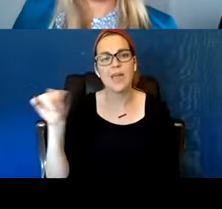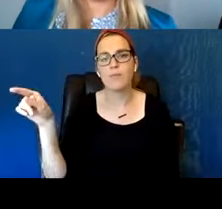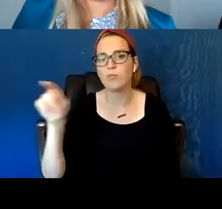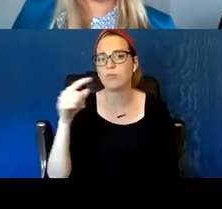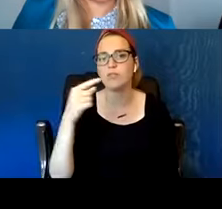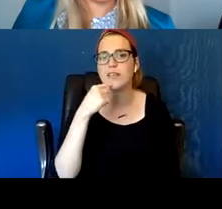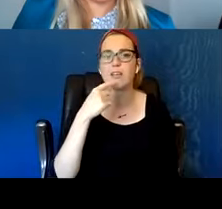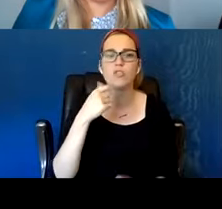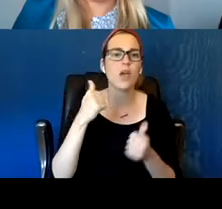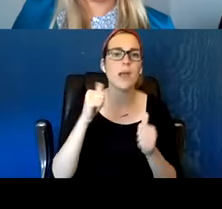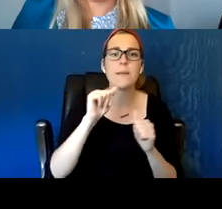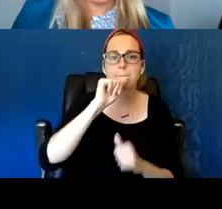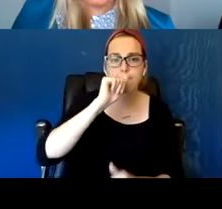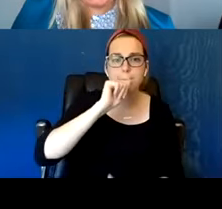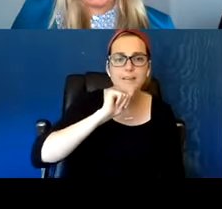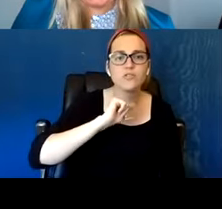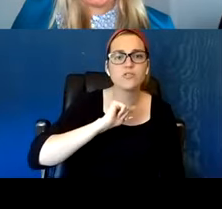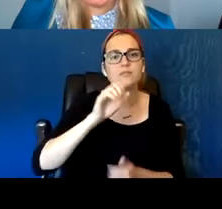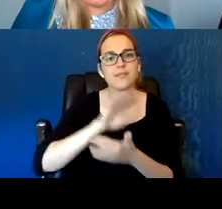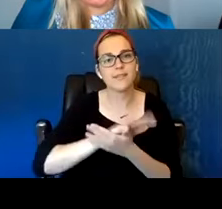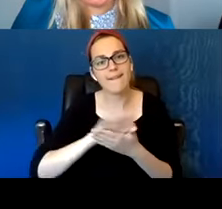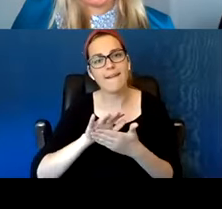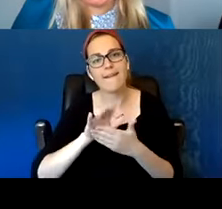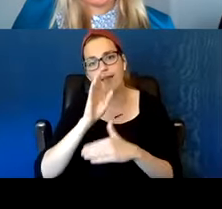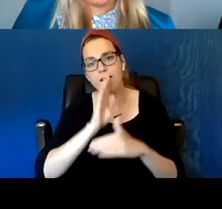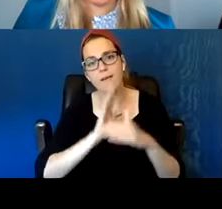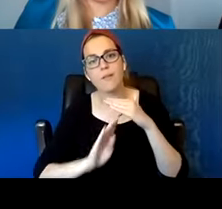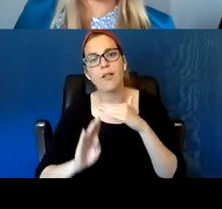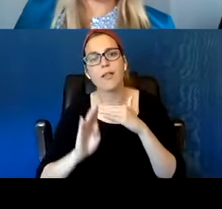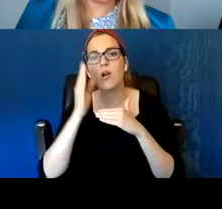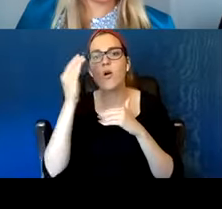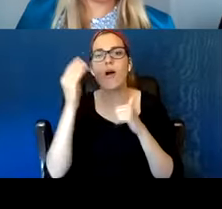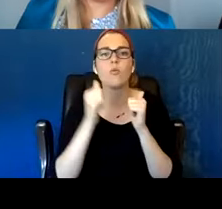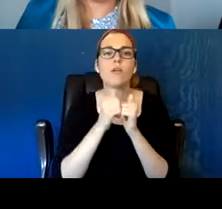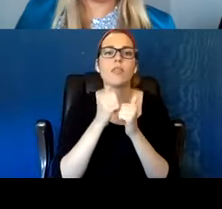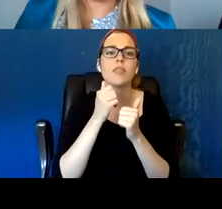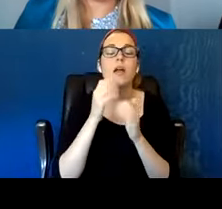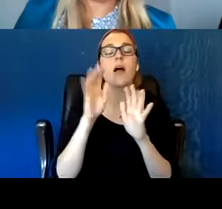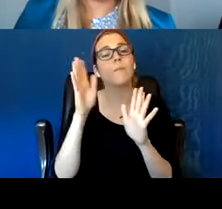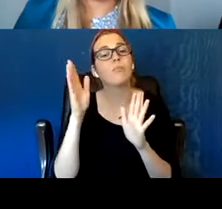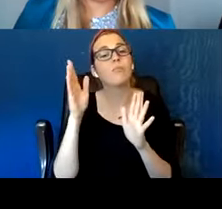and maybe you can go out with the best plan for the day and everything can change.